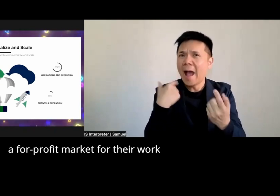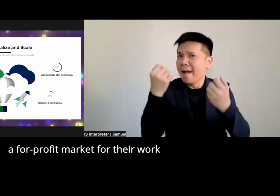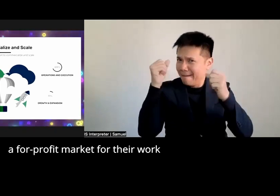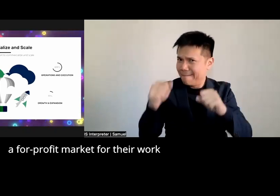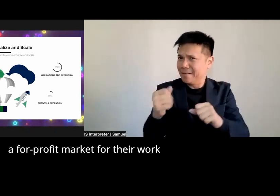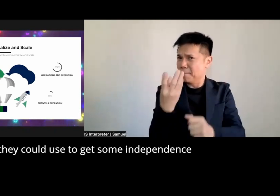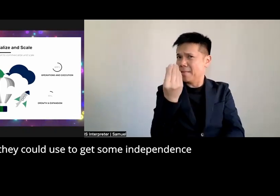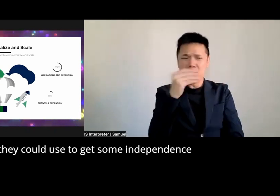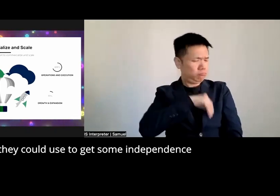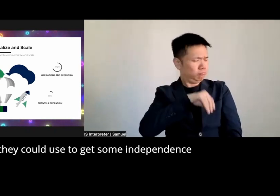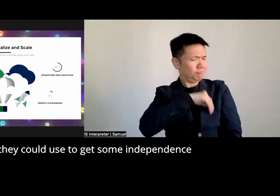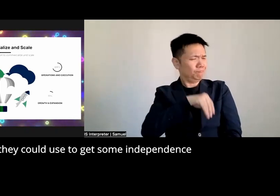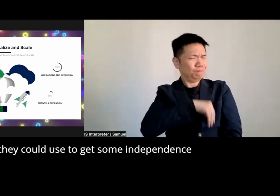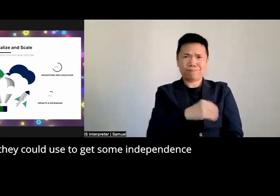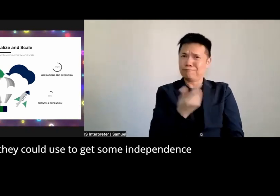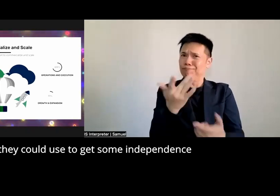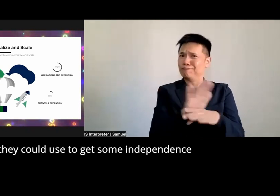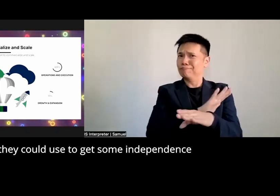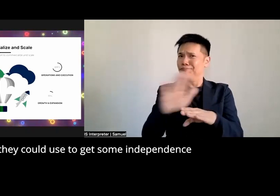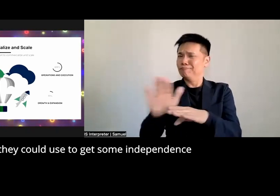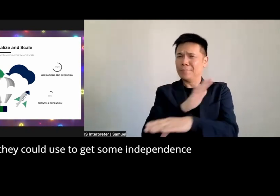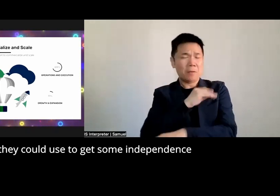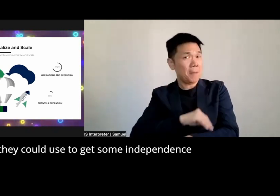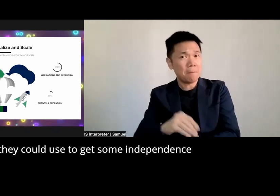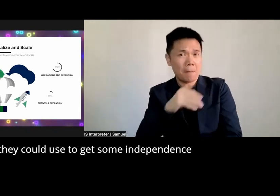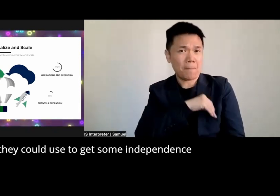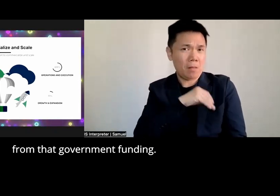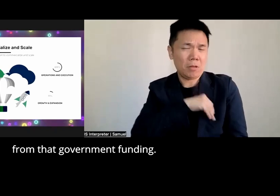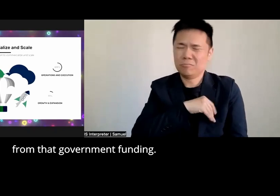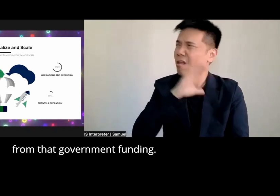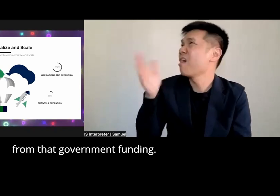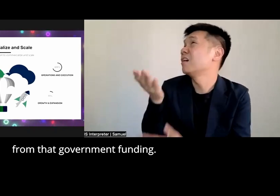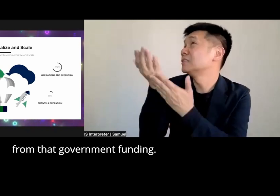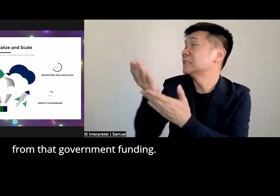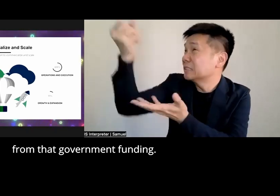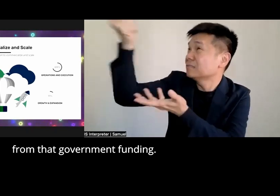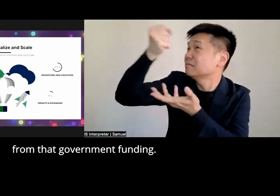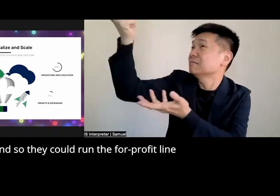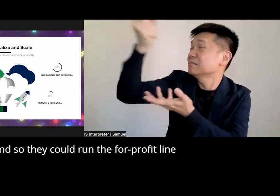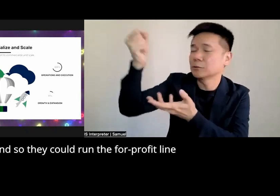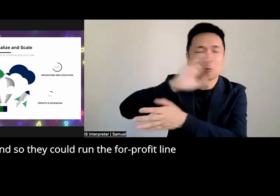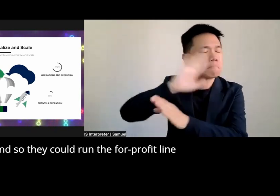work that they could use to get some independence from that government funding and so they could